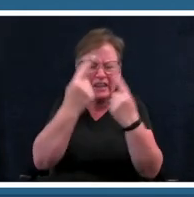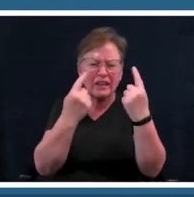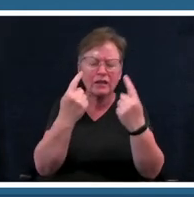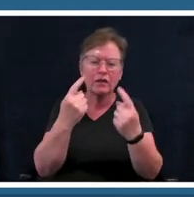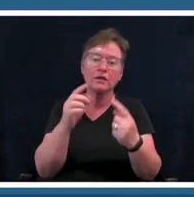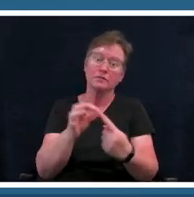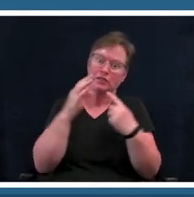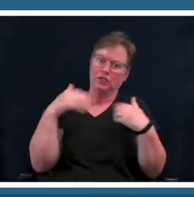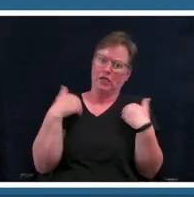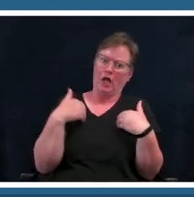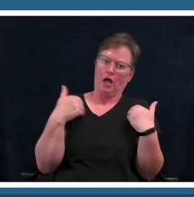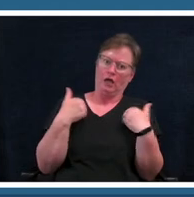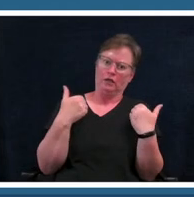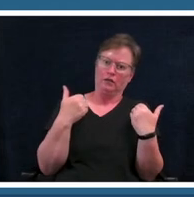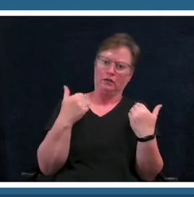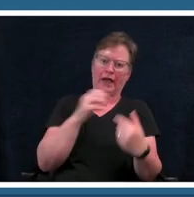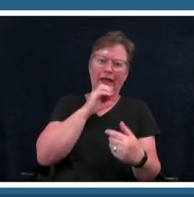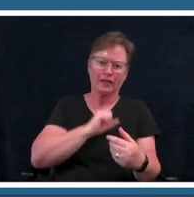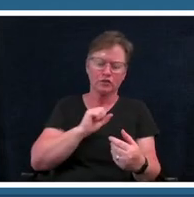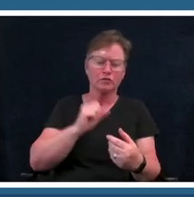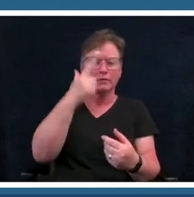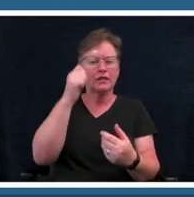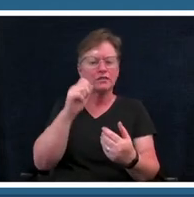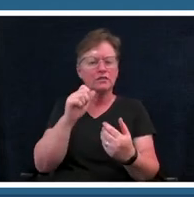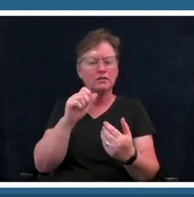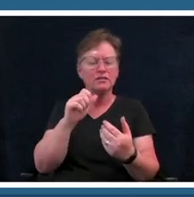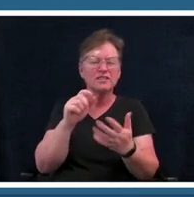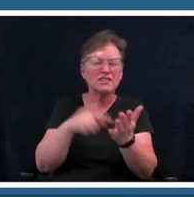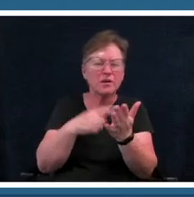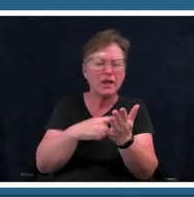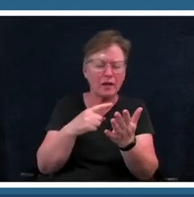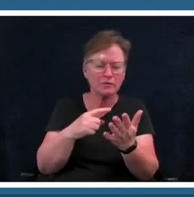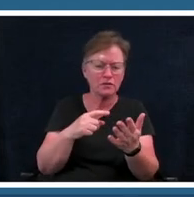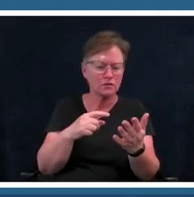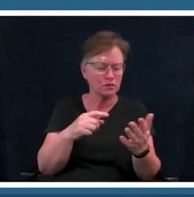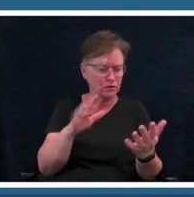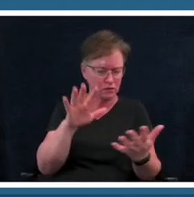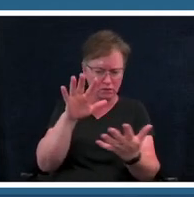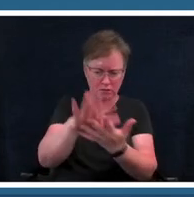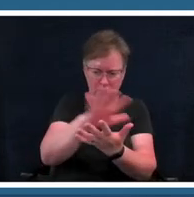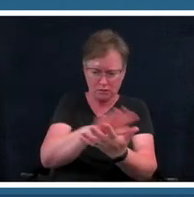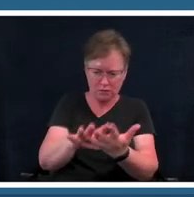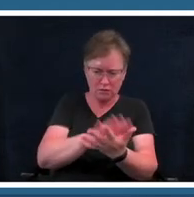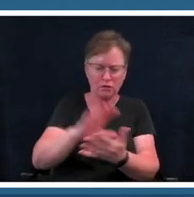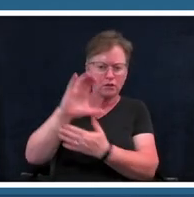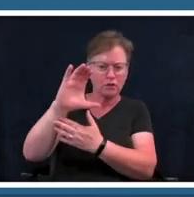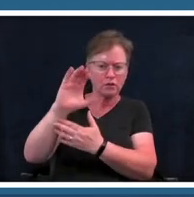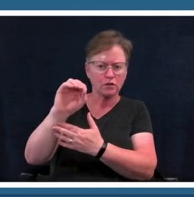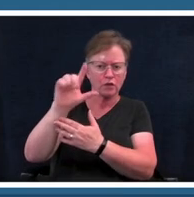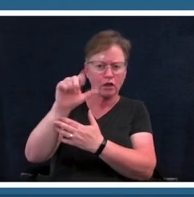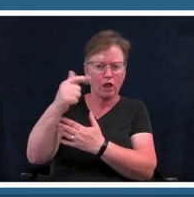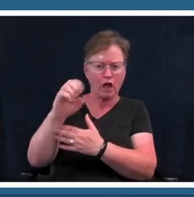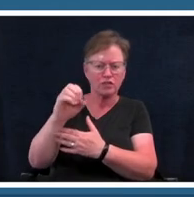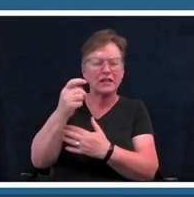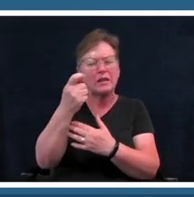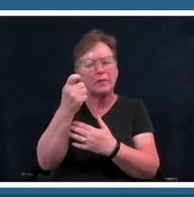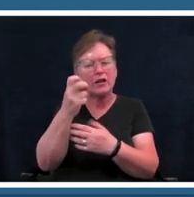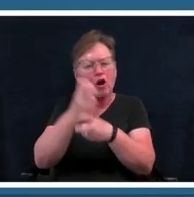because that collage abstraction can be a difficult jump sometimes so the last and most in-depth option is